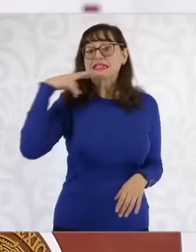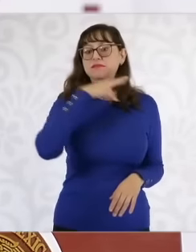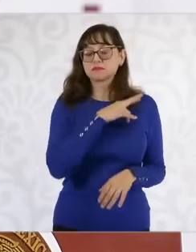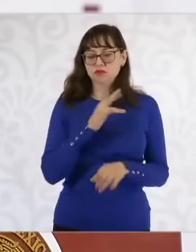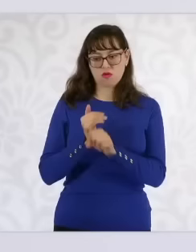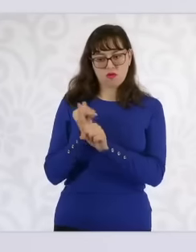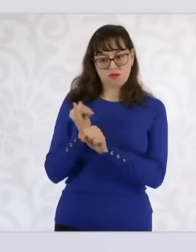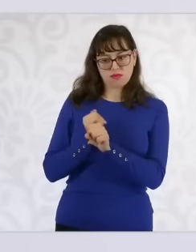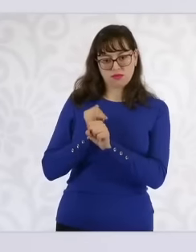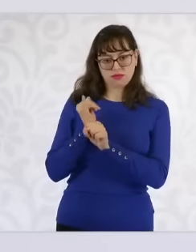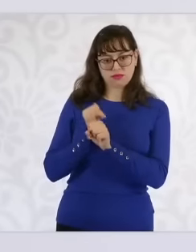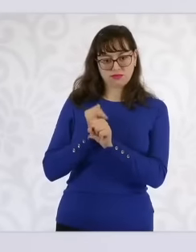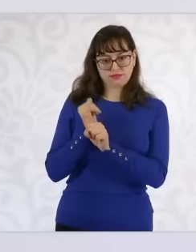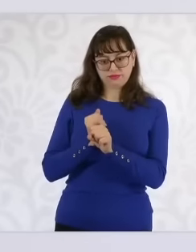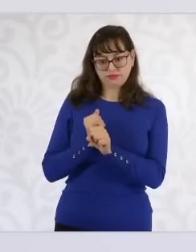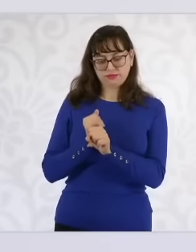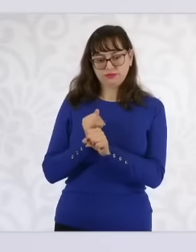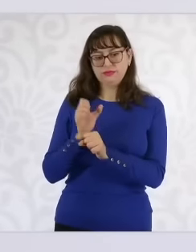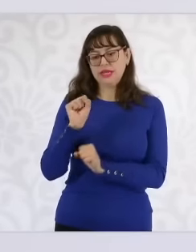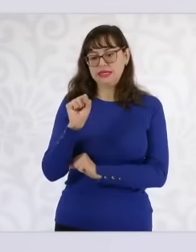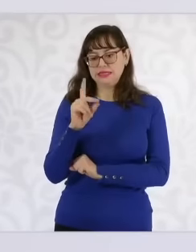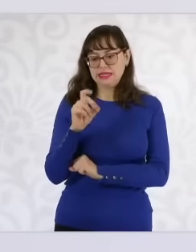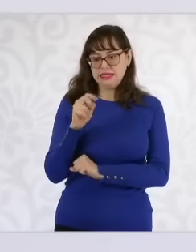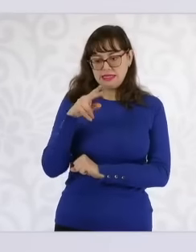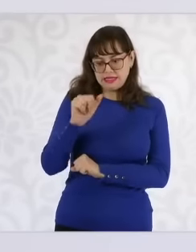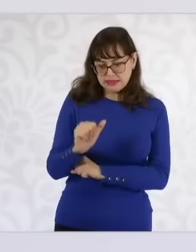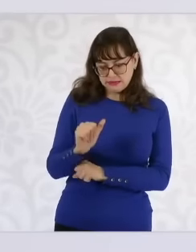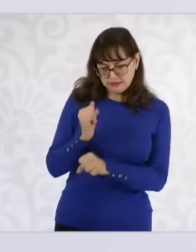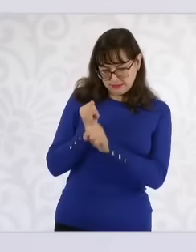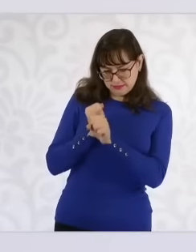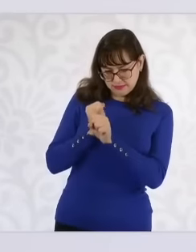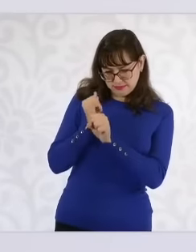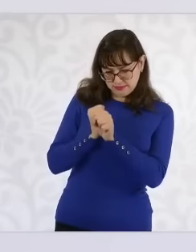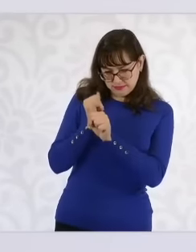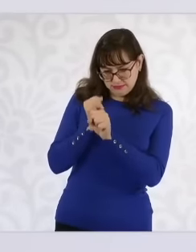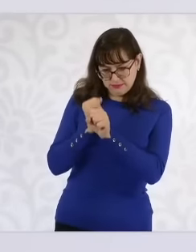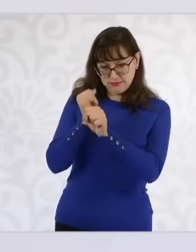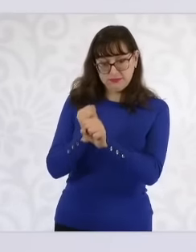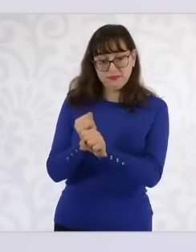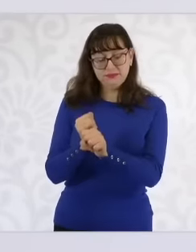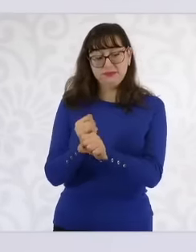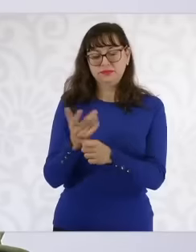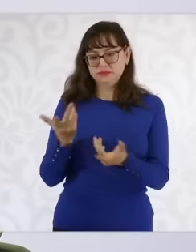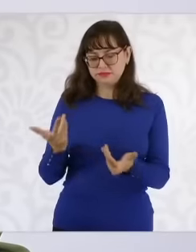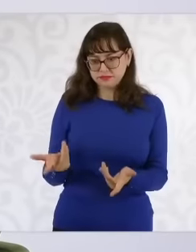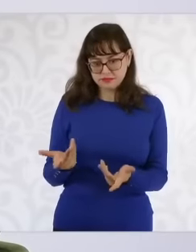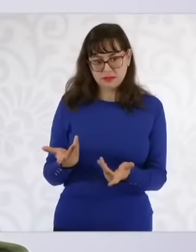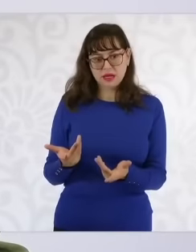that the Ministry of National Defense gives is preliminary information that you have at that